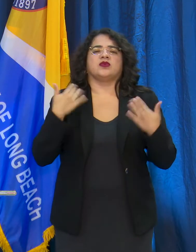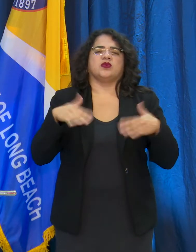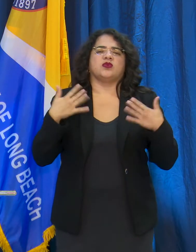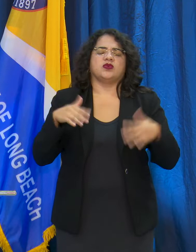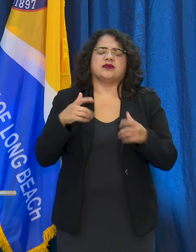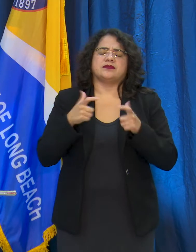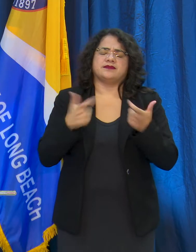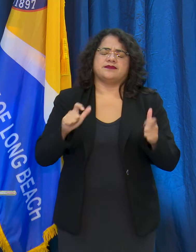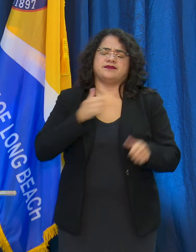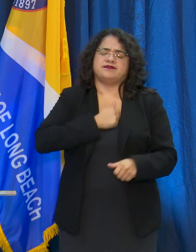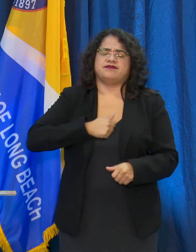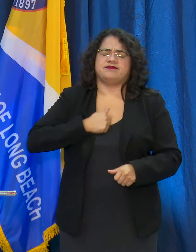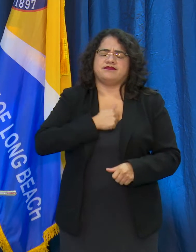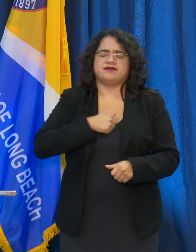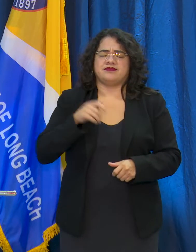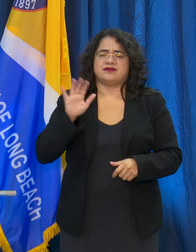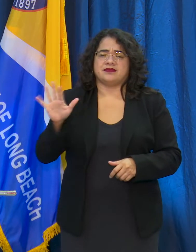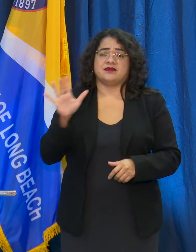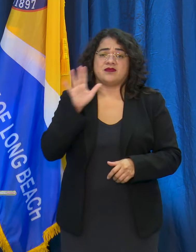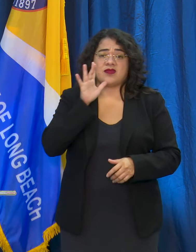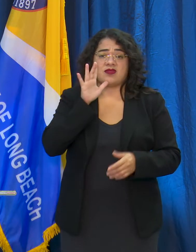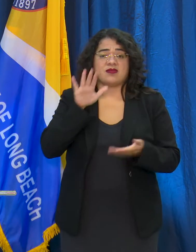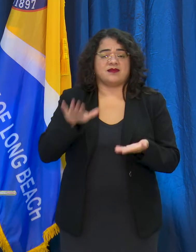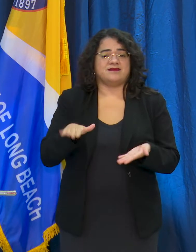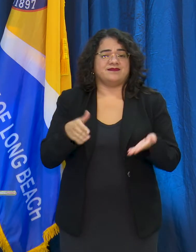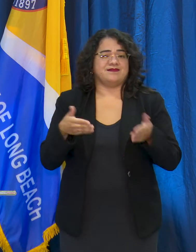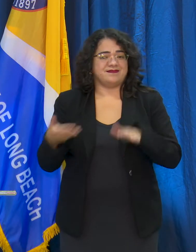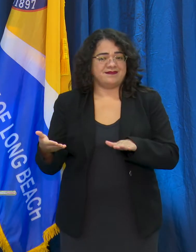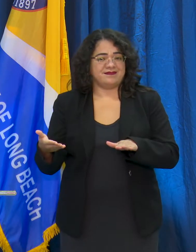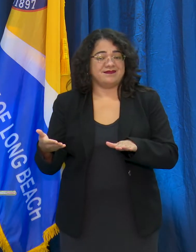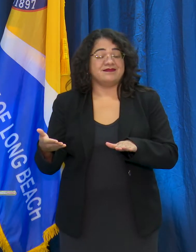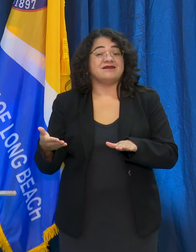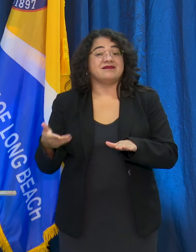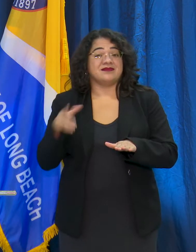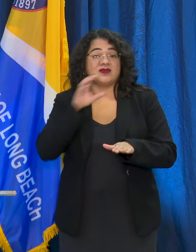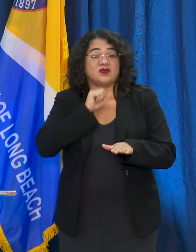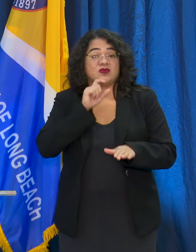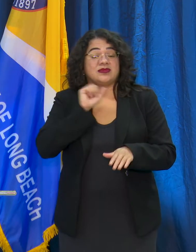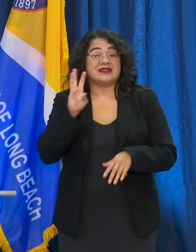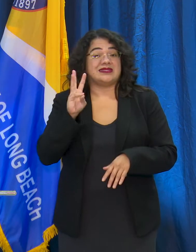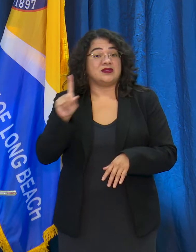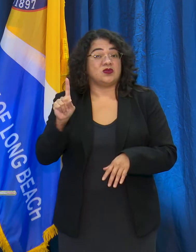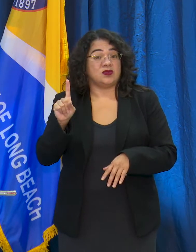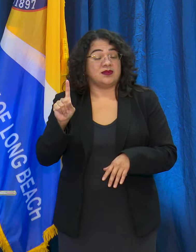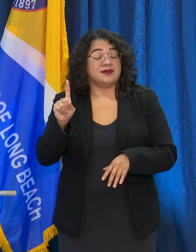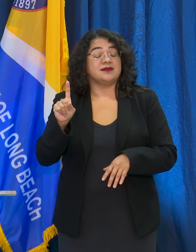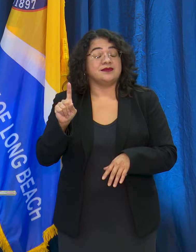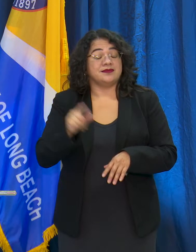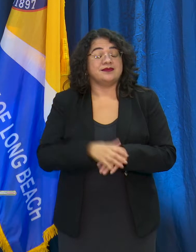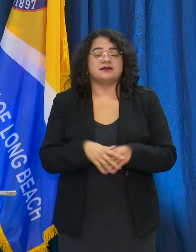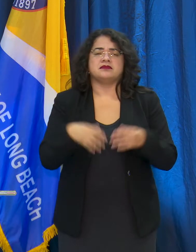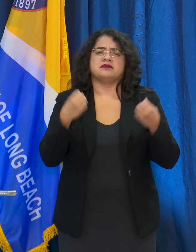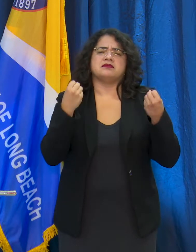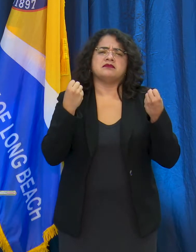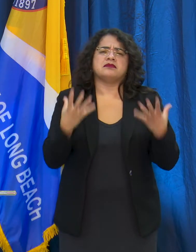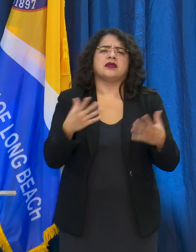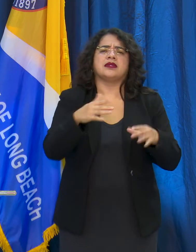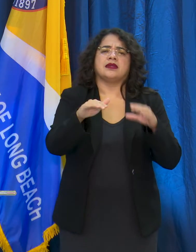She was 61 years old. You know, it's so often that I hear people, either in the media, or people who email me and others who